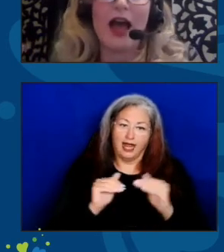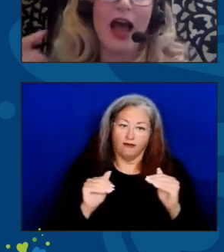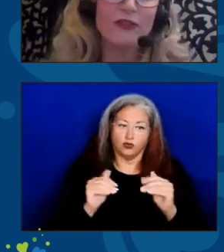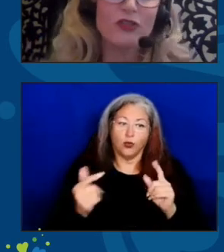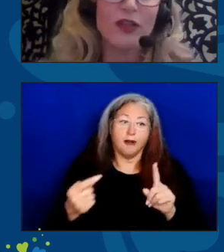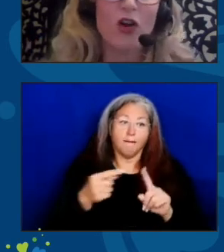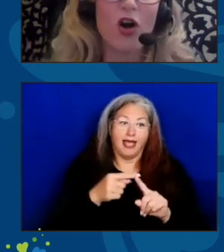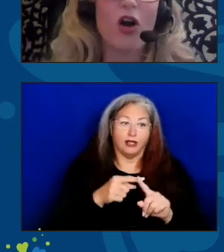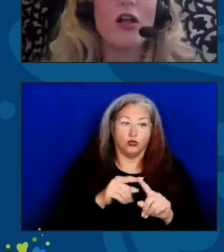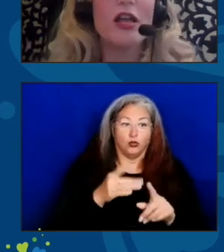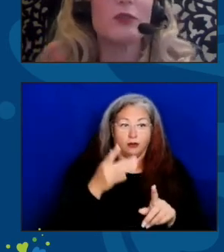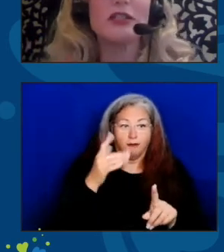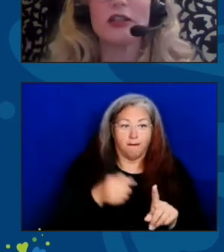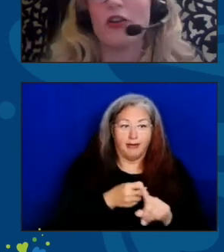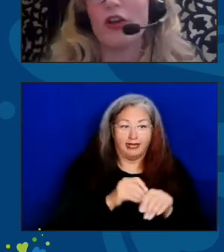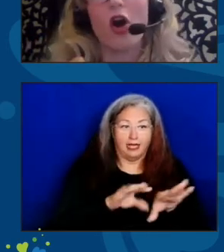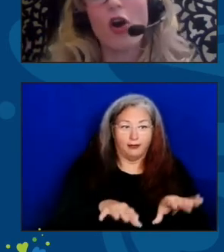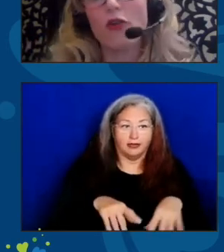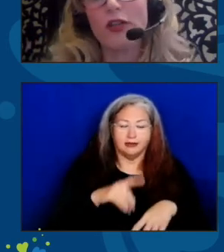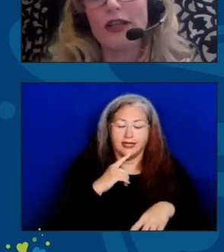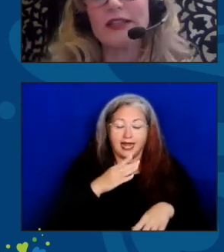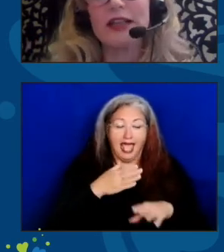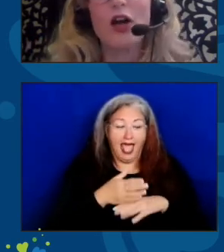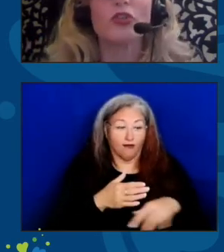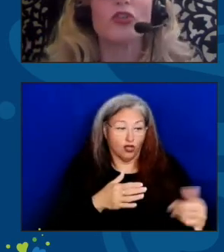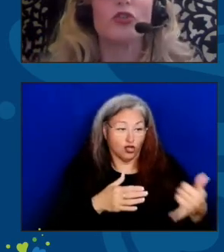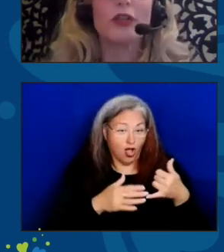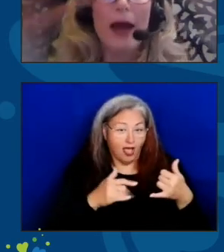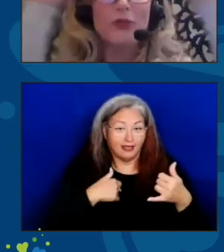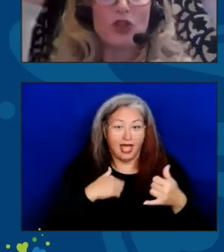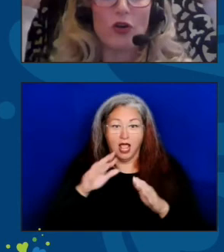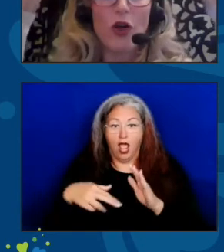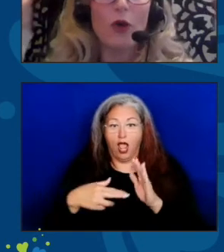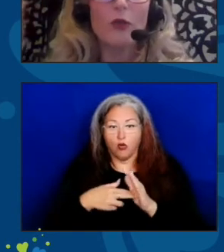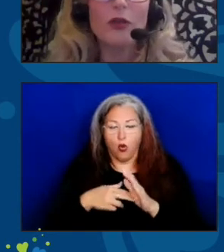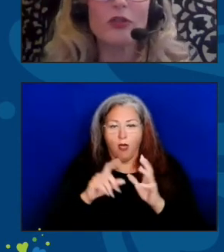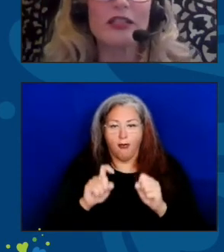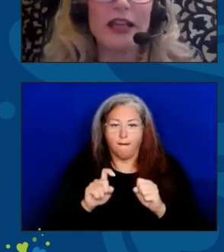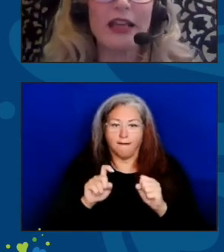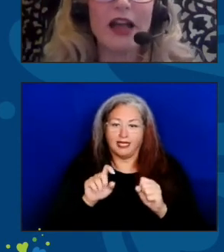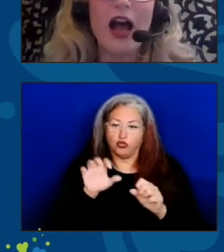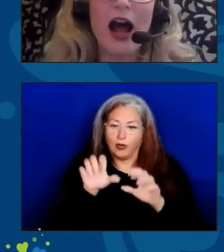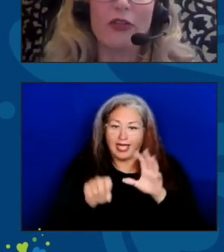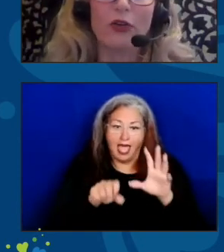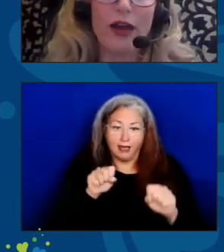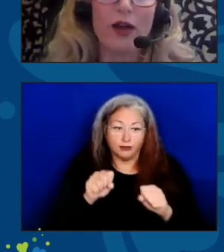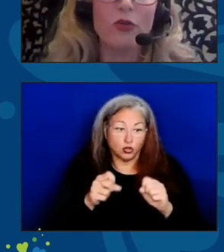After that call, it was clear that our role at ACL was to capture what we were seeing on the ground